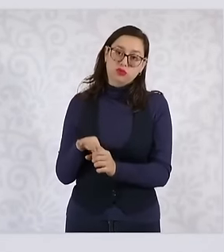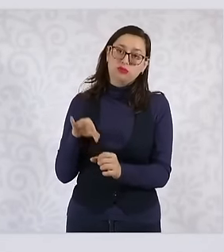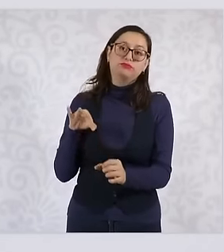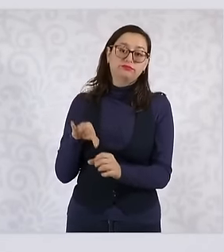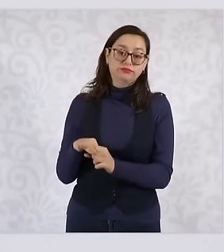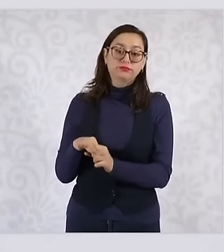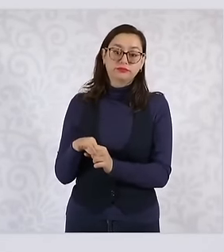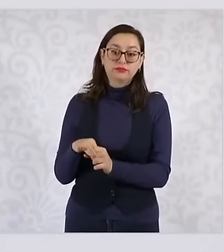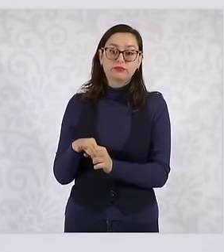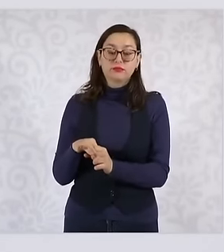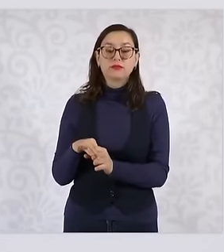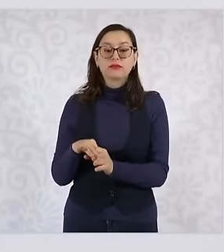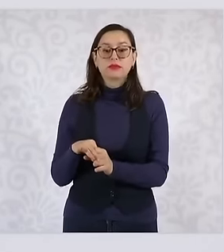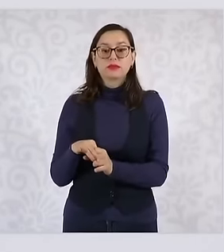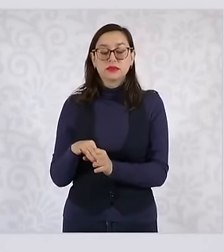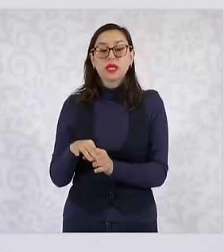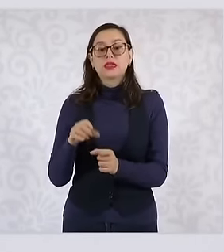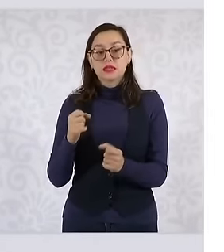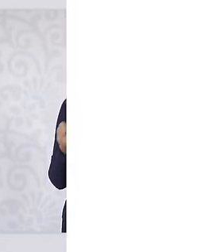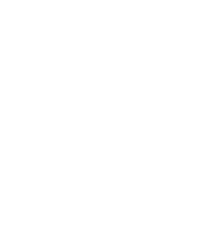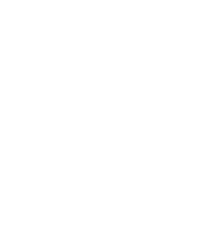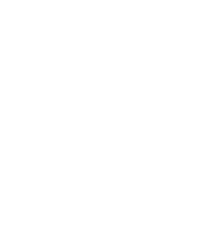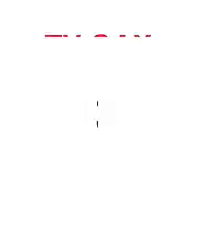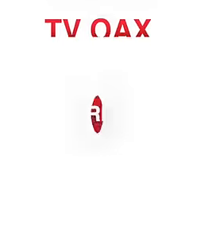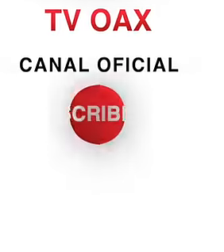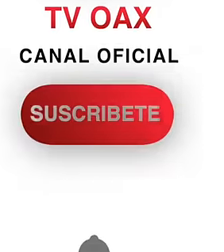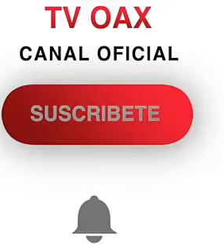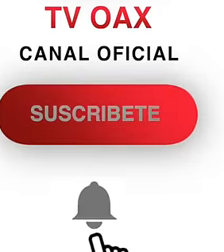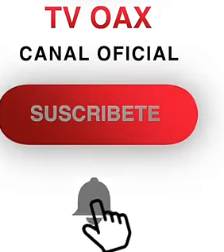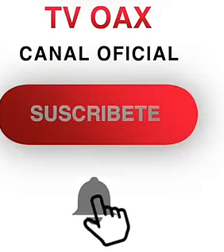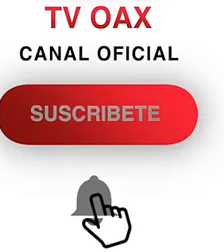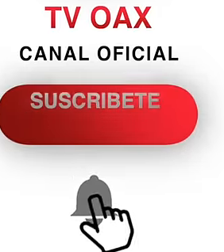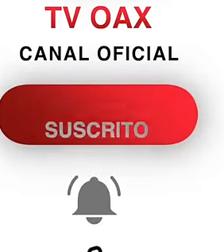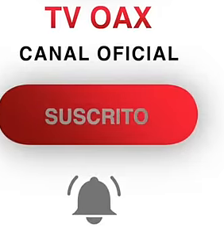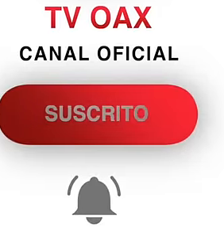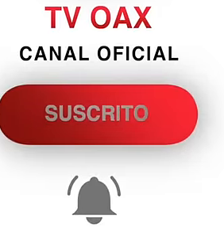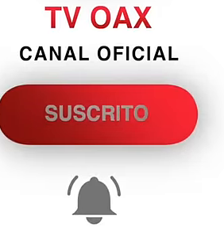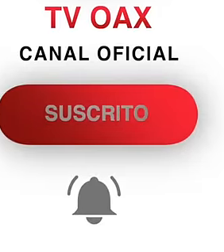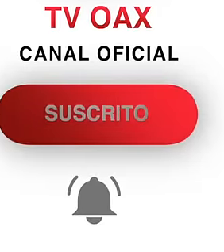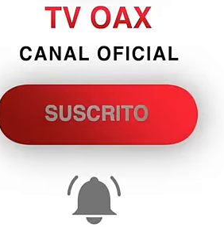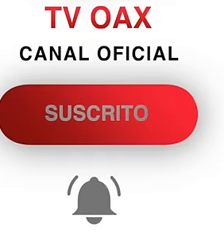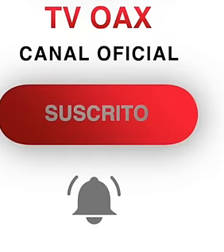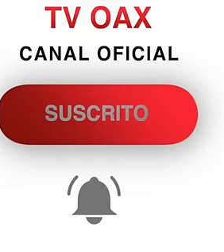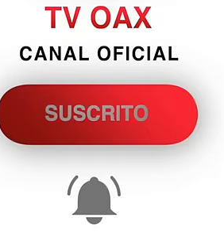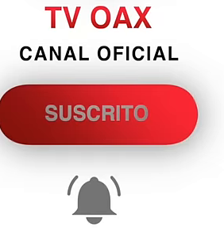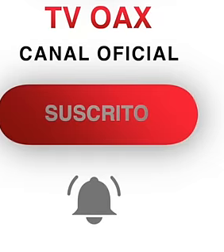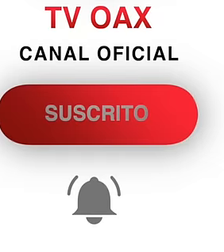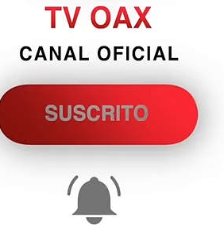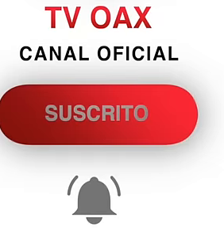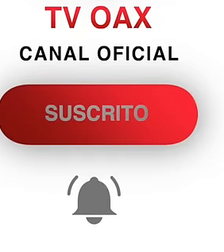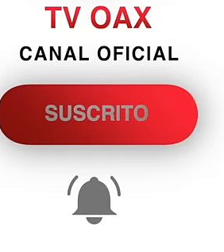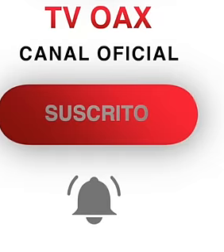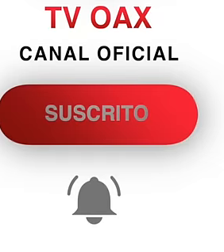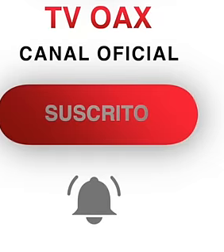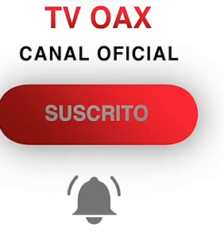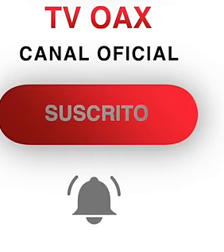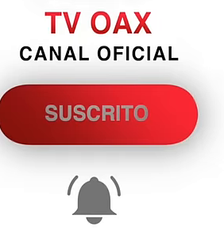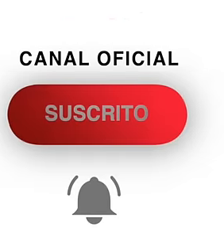judicial council, the court that will sanction judges with clear rules that have also been said or